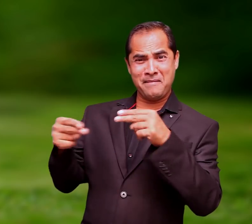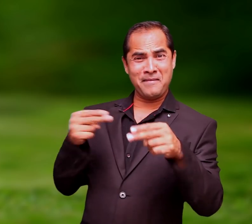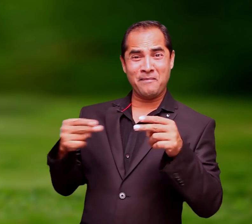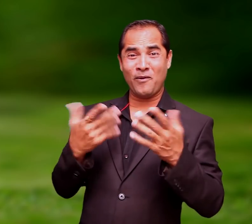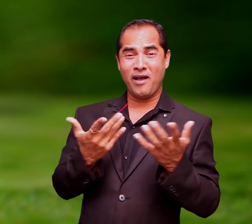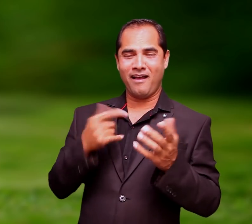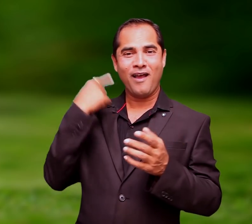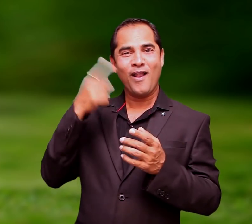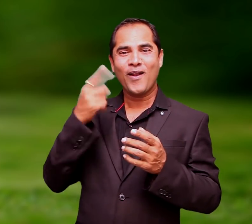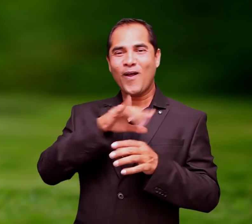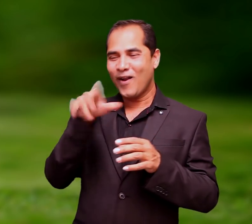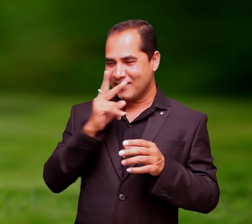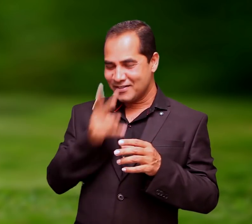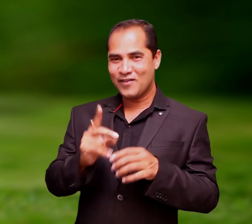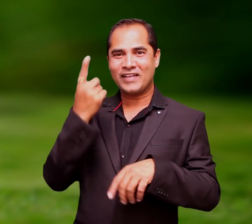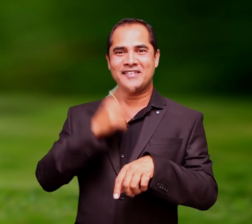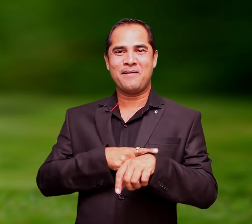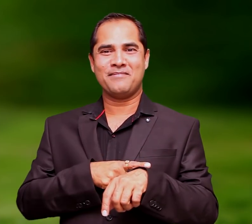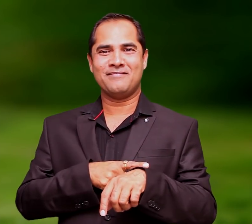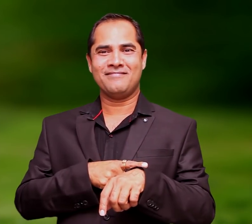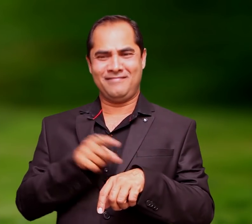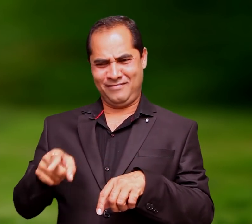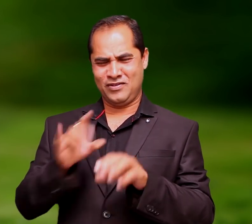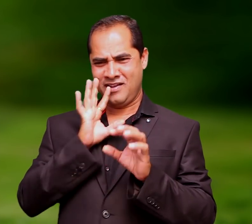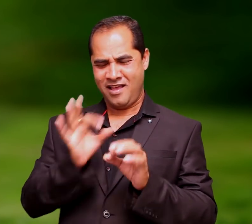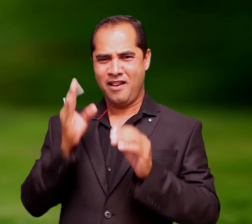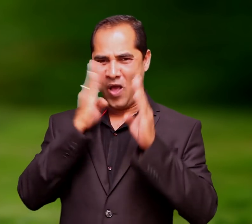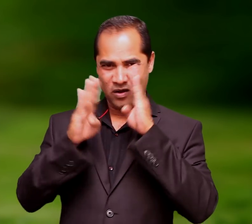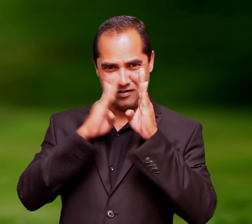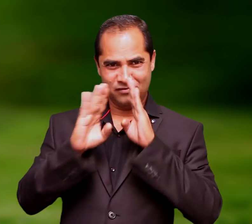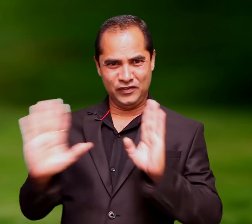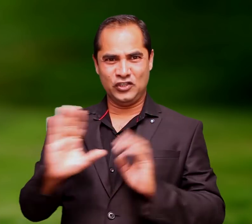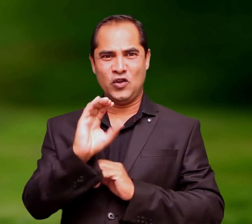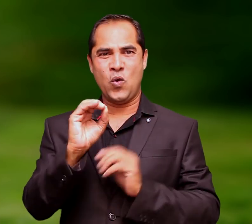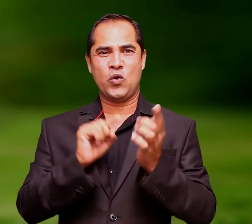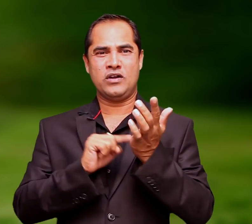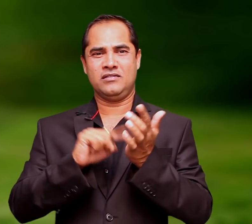gave all these names. London people have never seen such an animal before, nobody